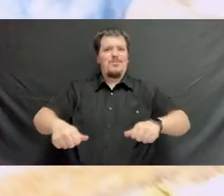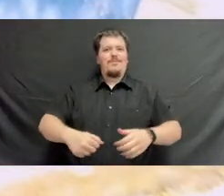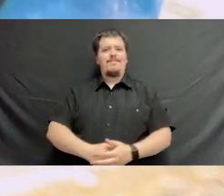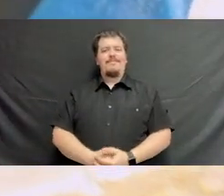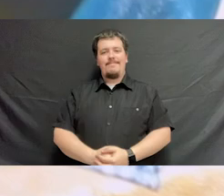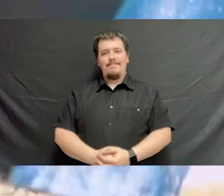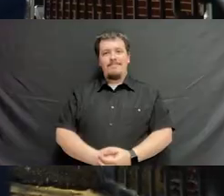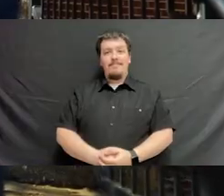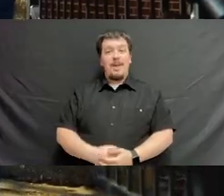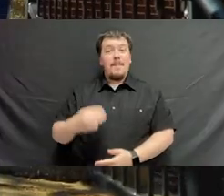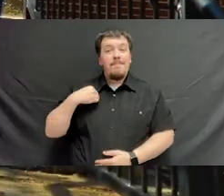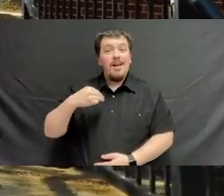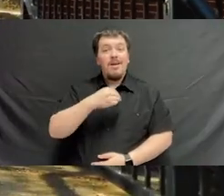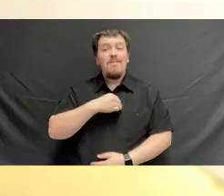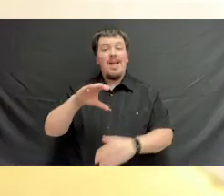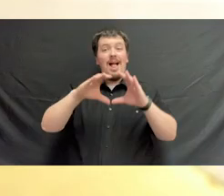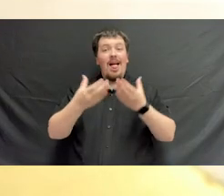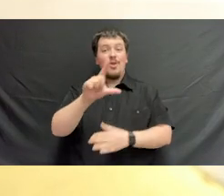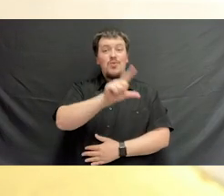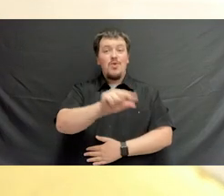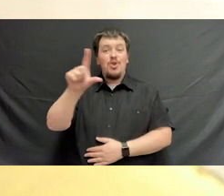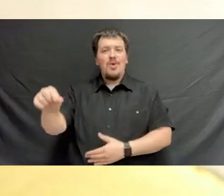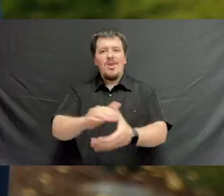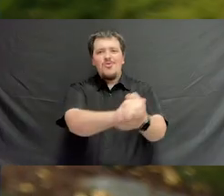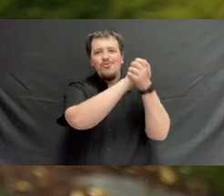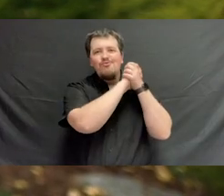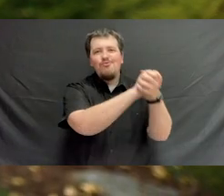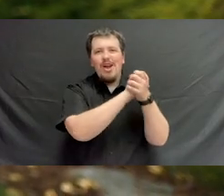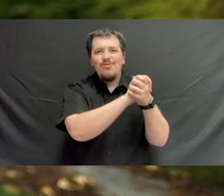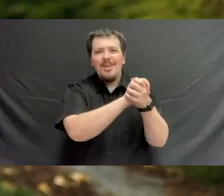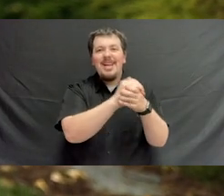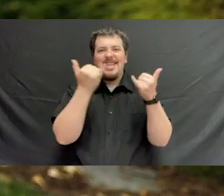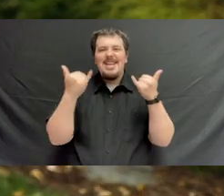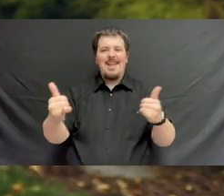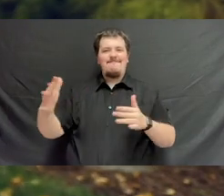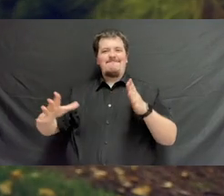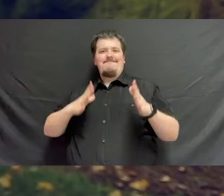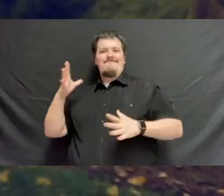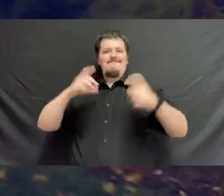To members of the class of 2020, congratulations, and let the pomp and circumstance begin.